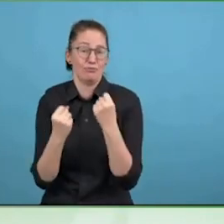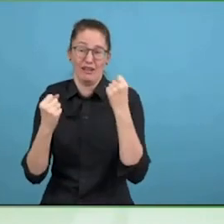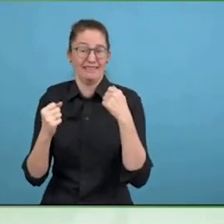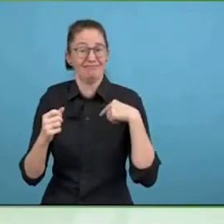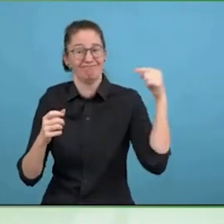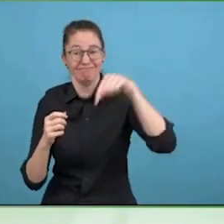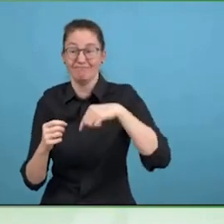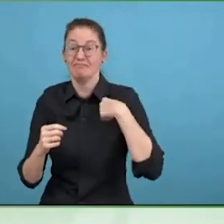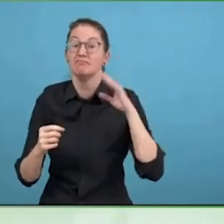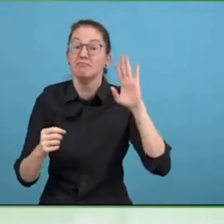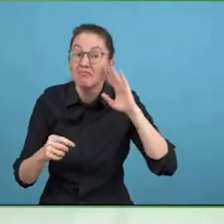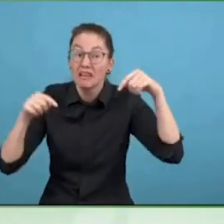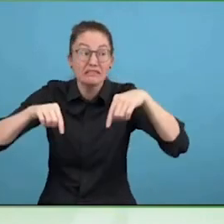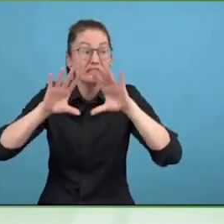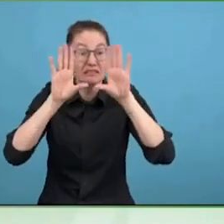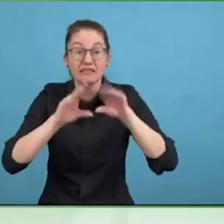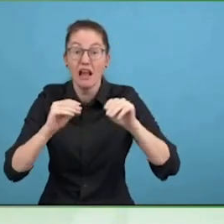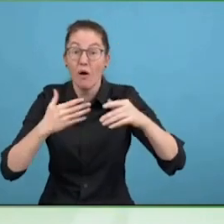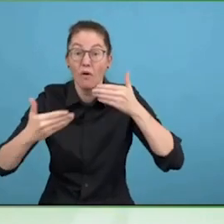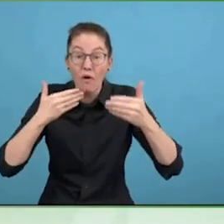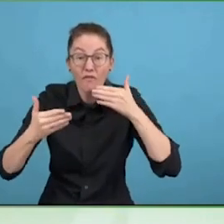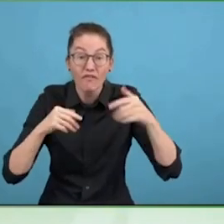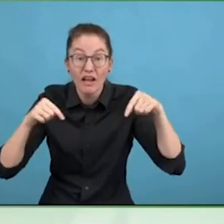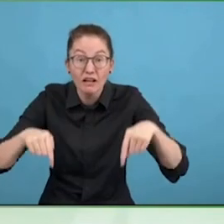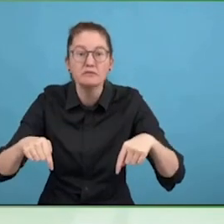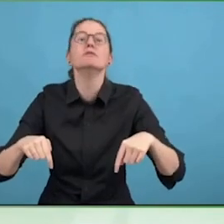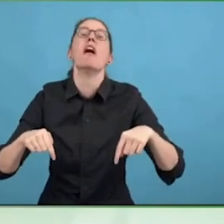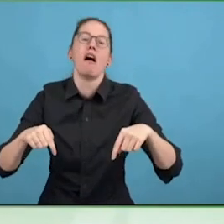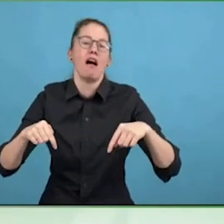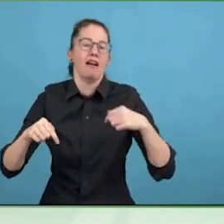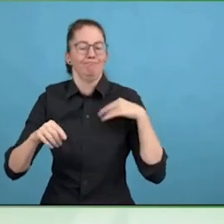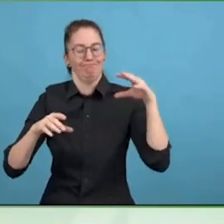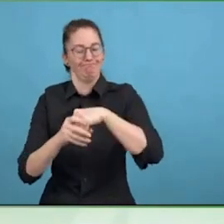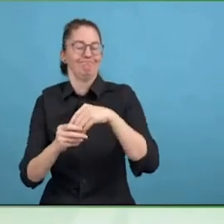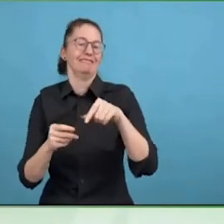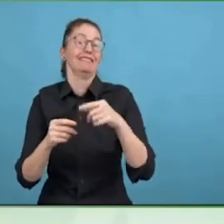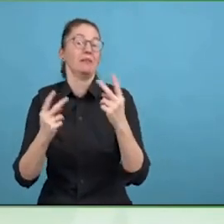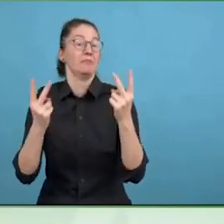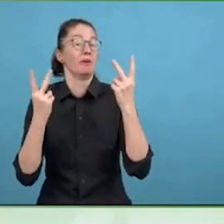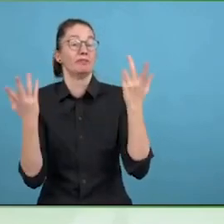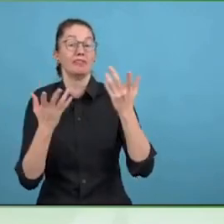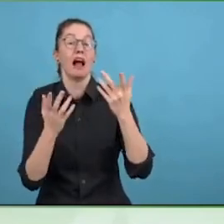methods, to nature corporations that are aimed at making money not